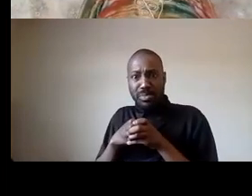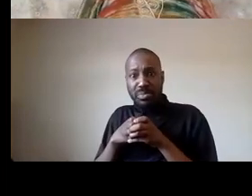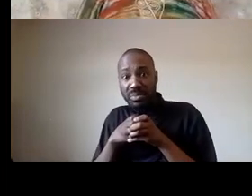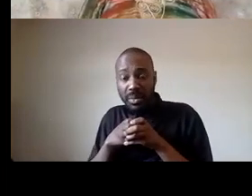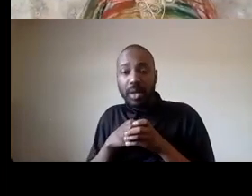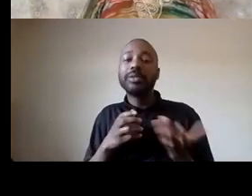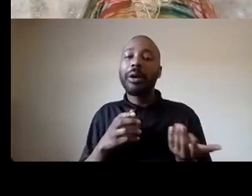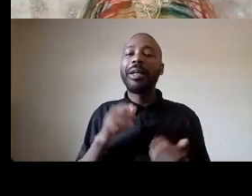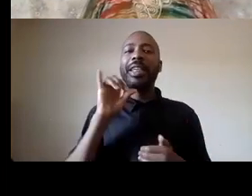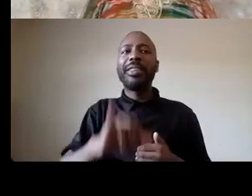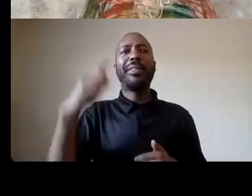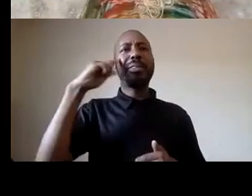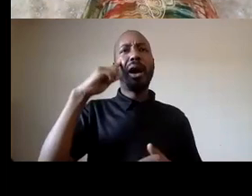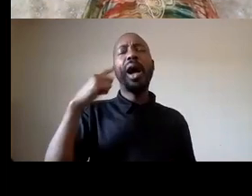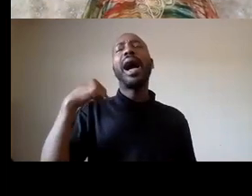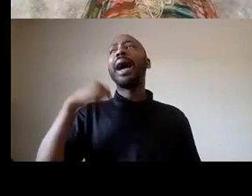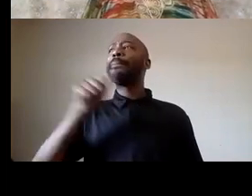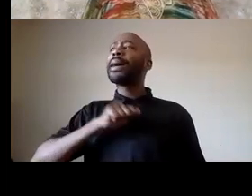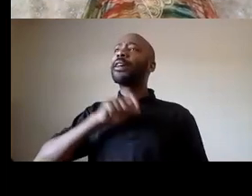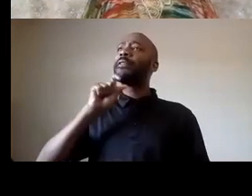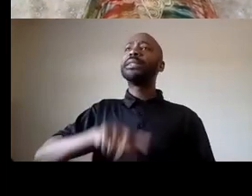to step into a calling to birth a movement